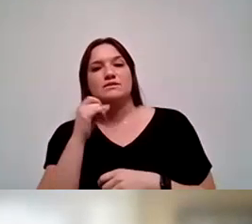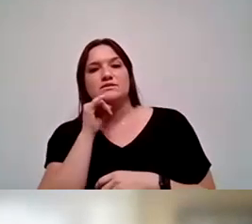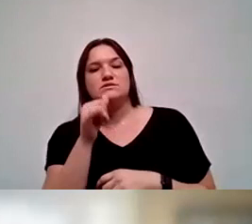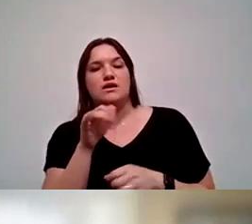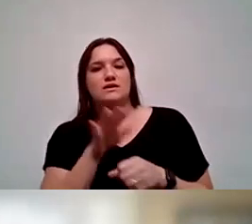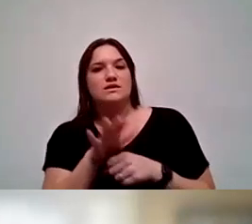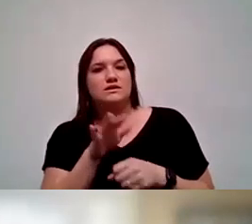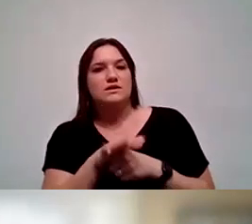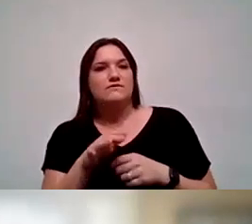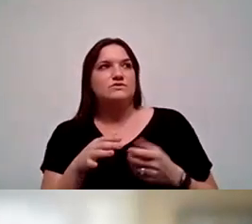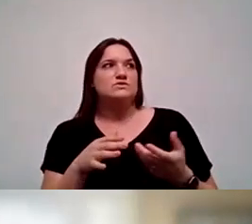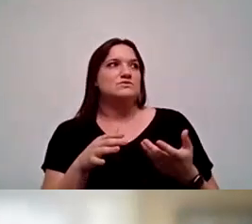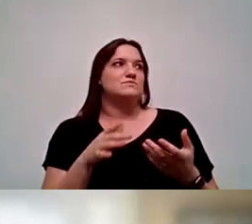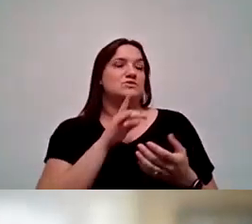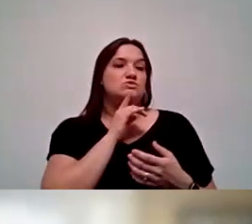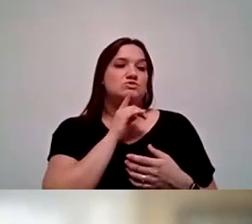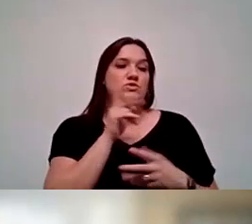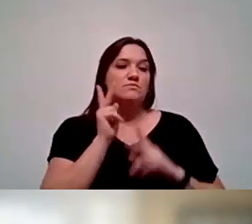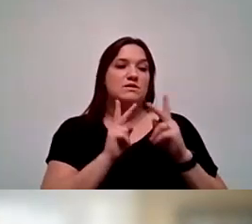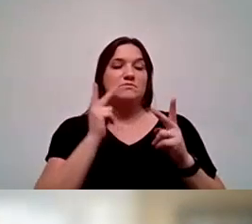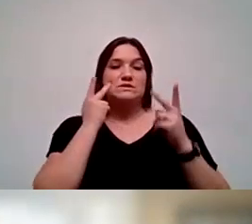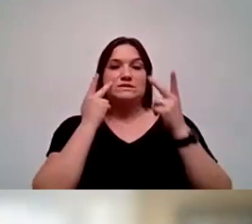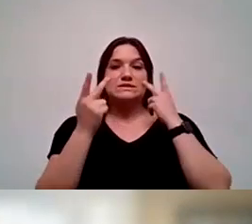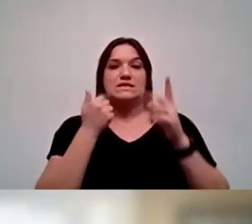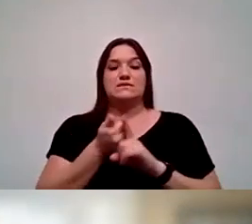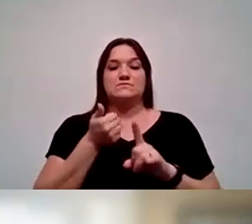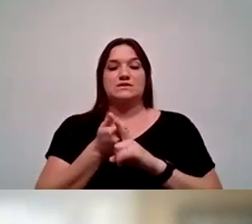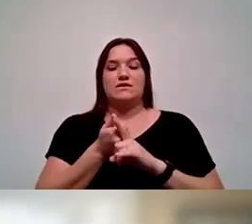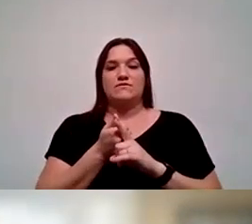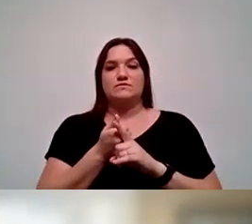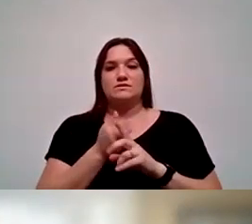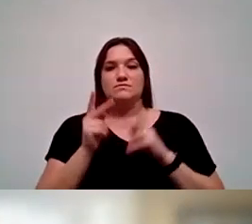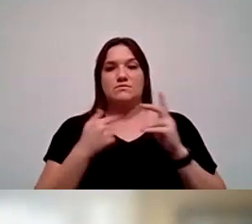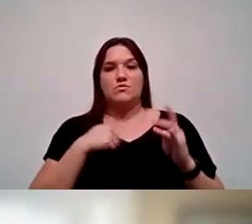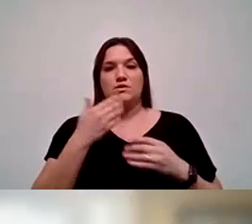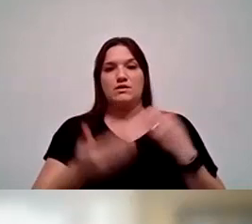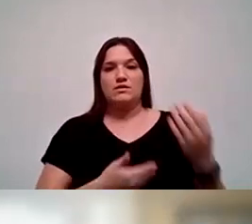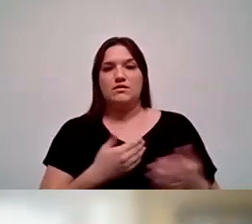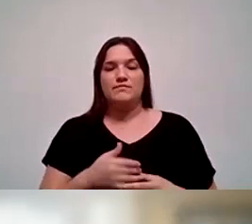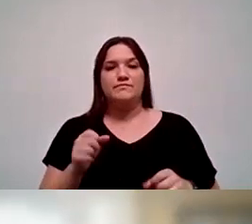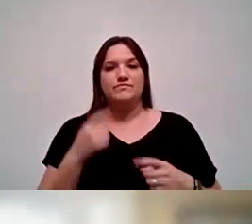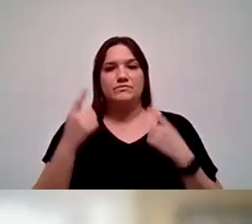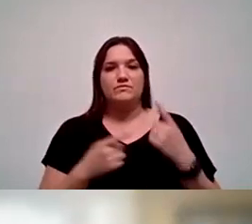just to make sure people see themselves in the people we hire. Of course we're thoughtful and intentional,